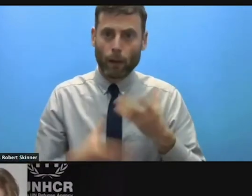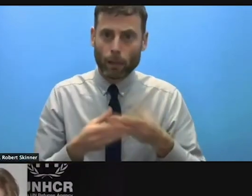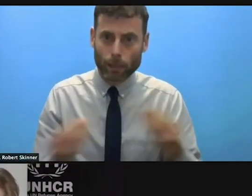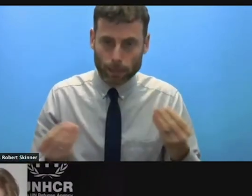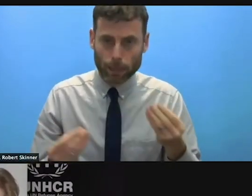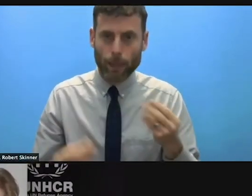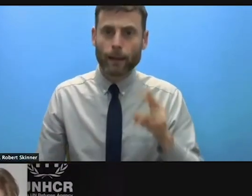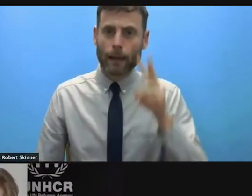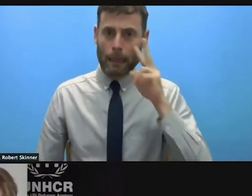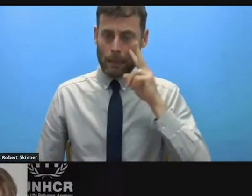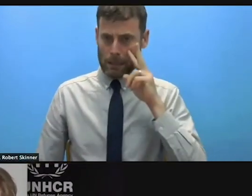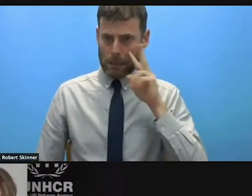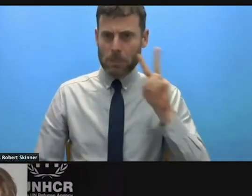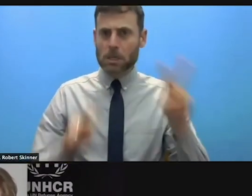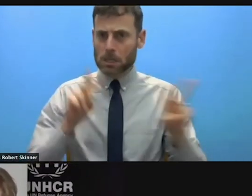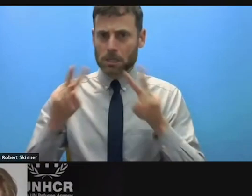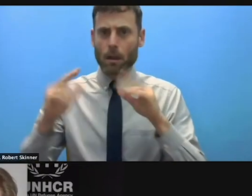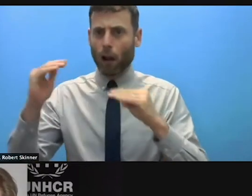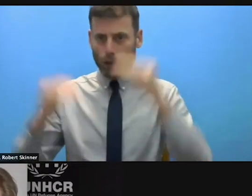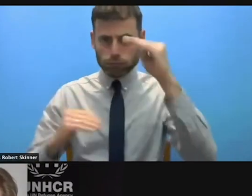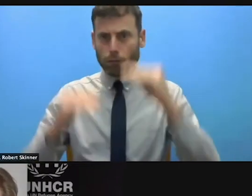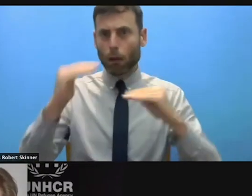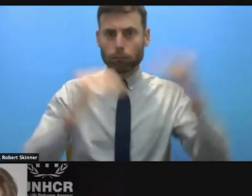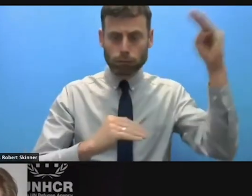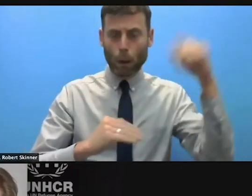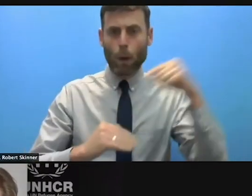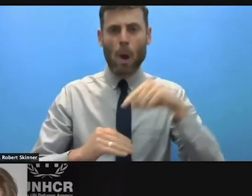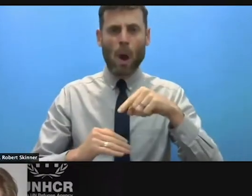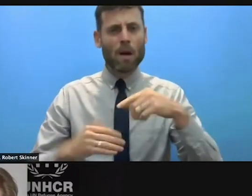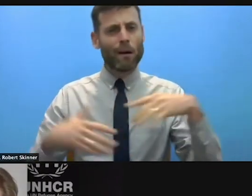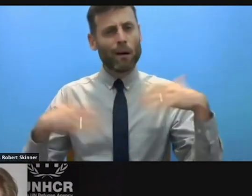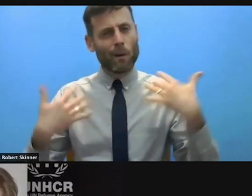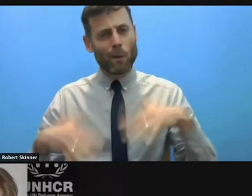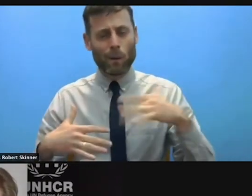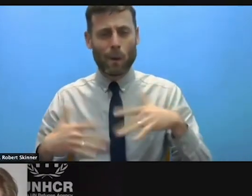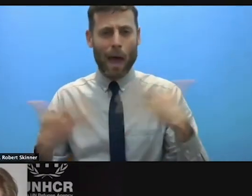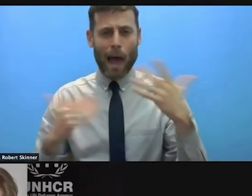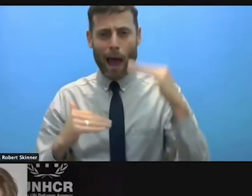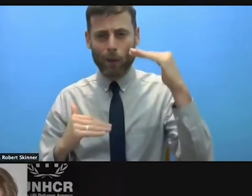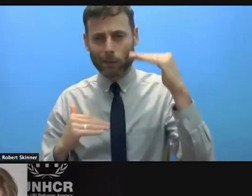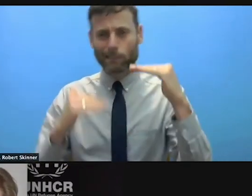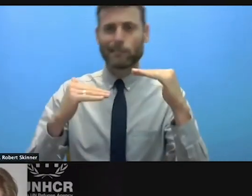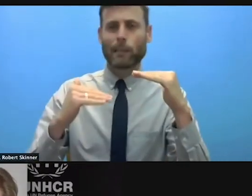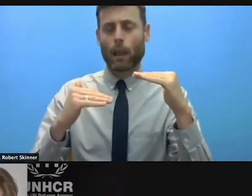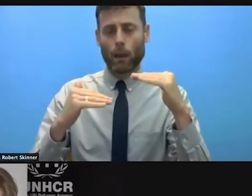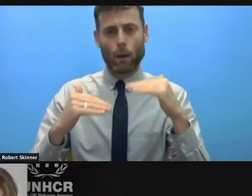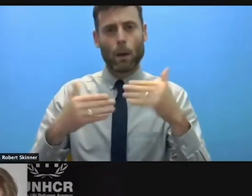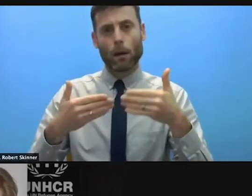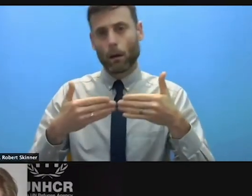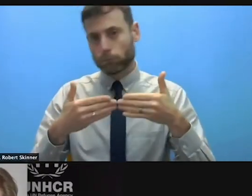that's absolutely what this report is around. Protection as a sector is underfunded in part